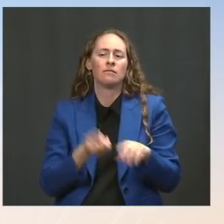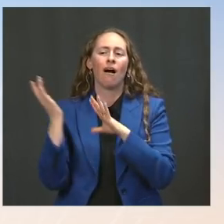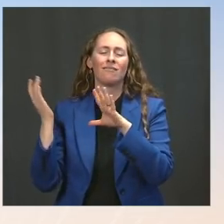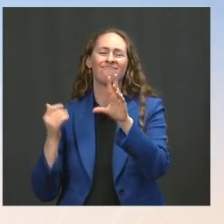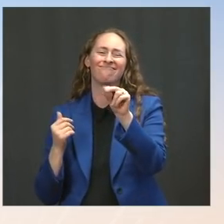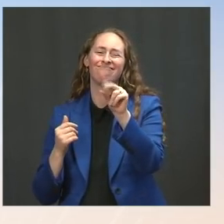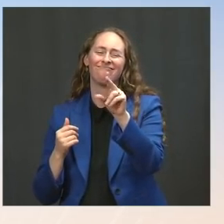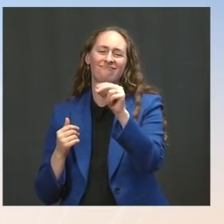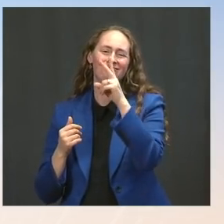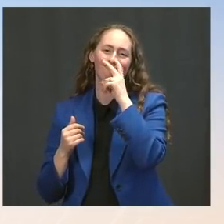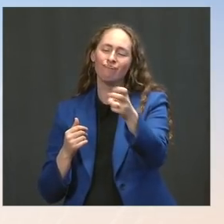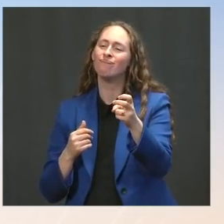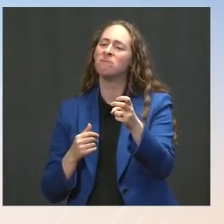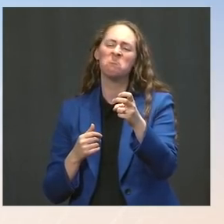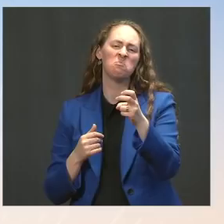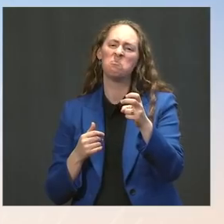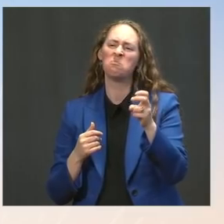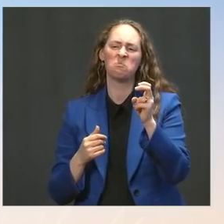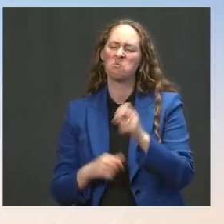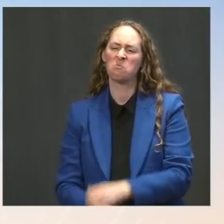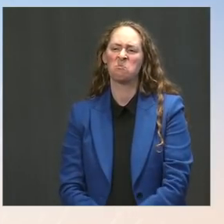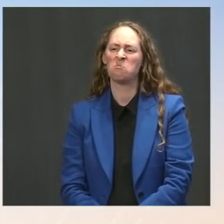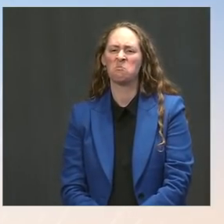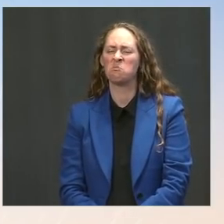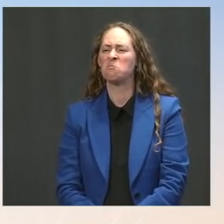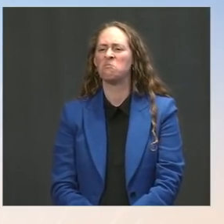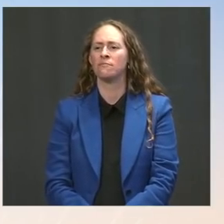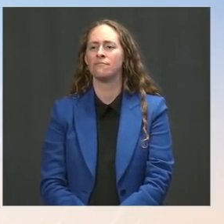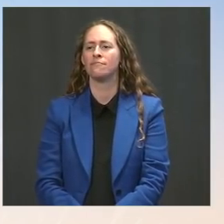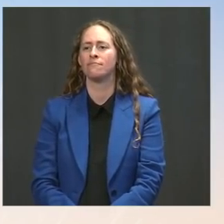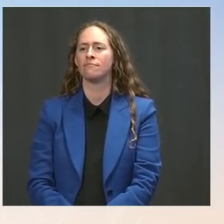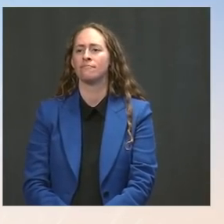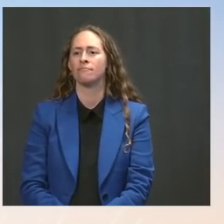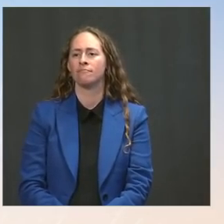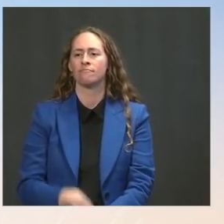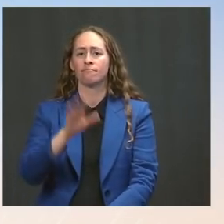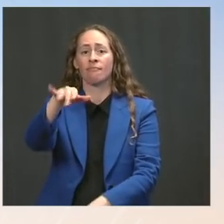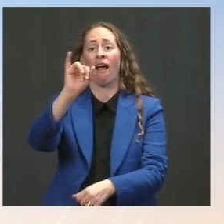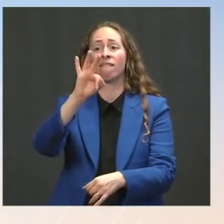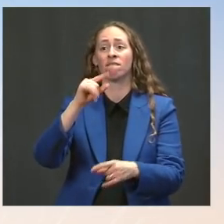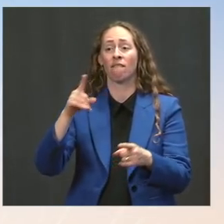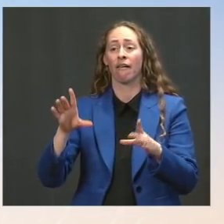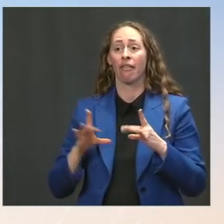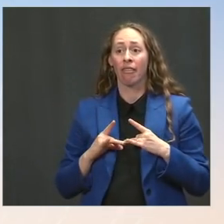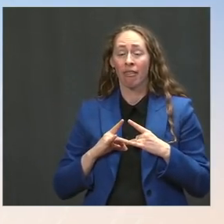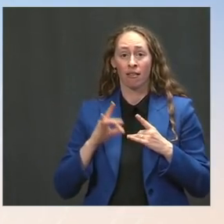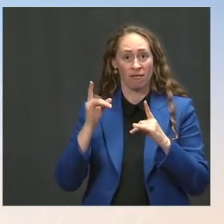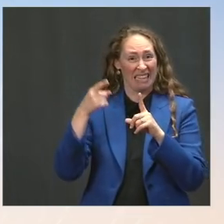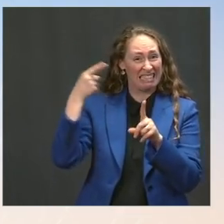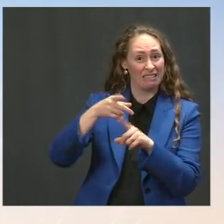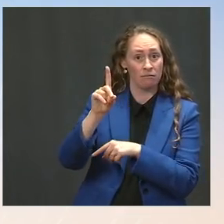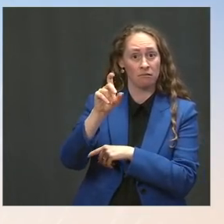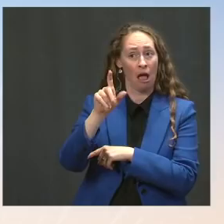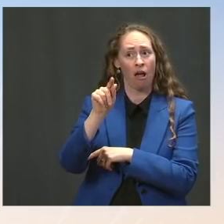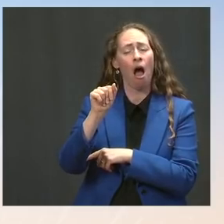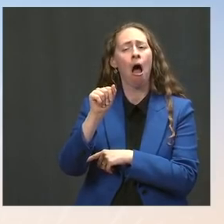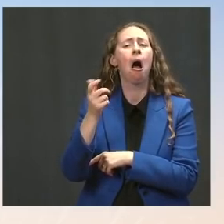as a result of getting a breakthrough case. That remains the case in data. Of course, there are individual cases. We expect there to be breakthrough cases;